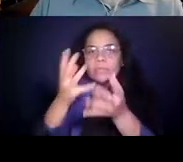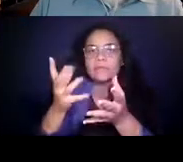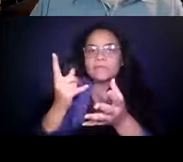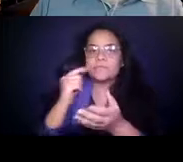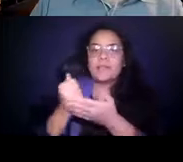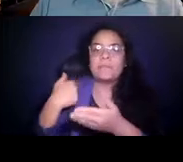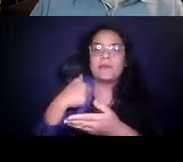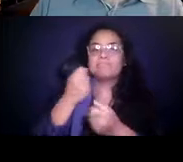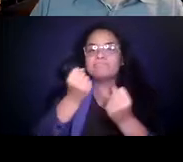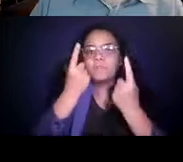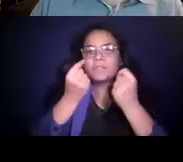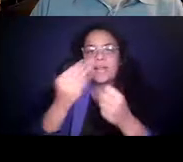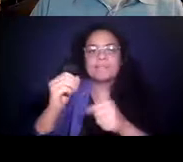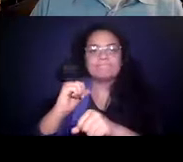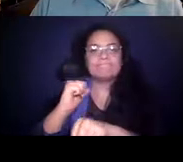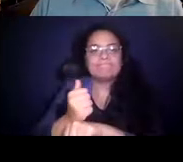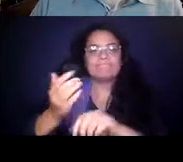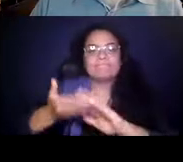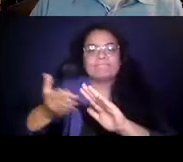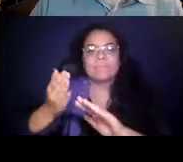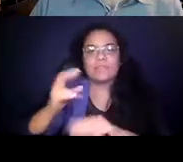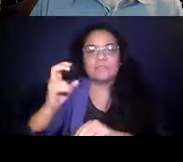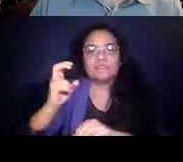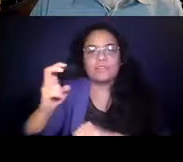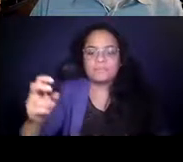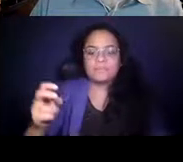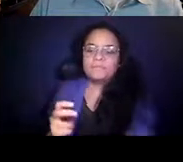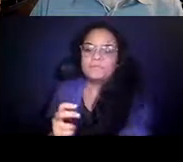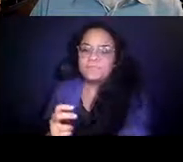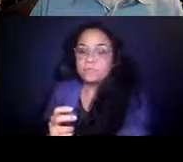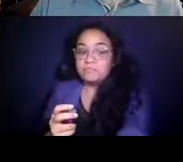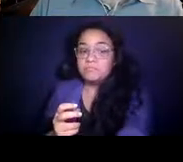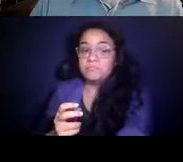14:16:41 My role today is to guide us through the rest of our panels and to run a question-and-answer session.